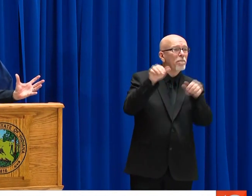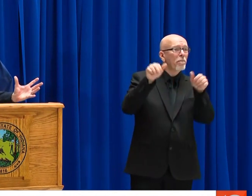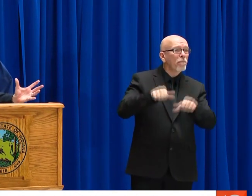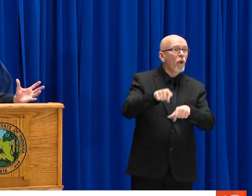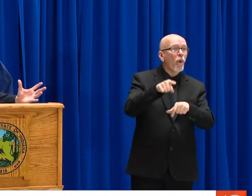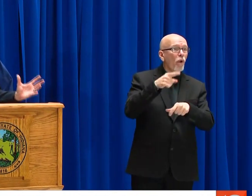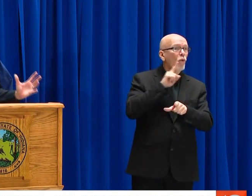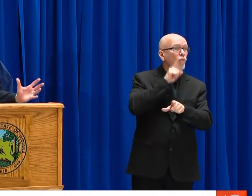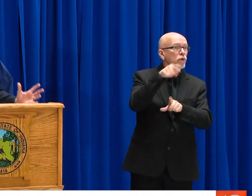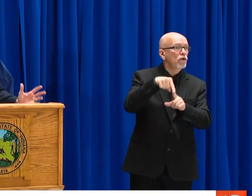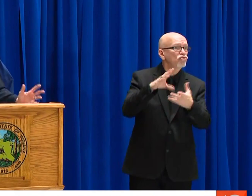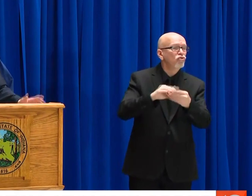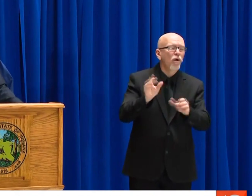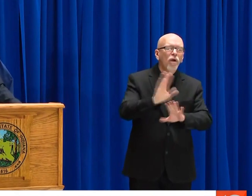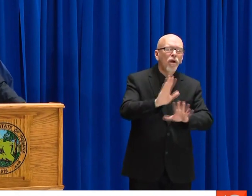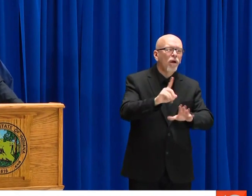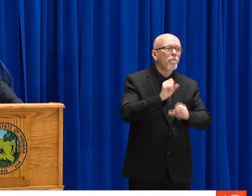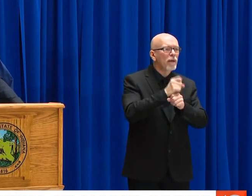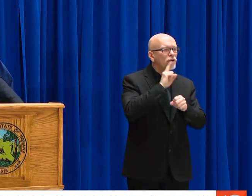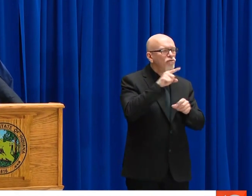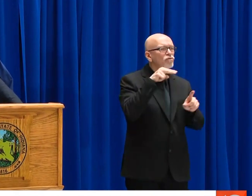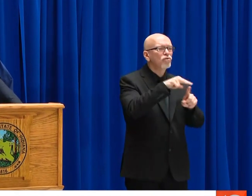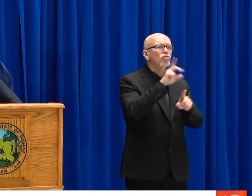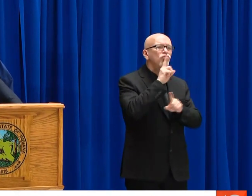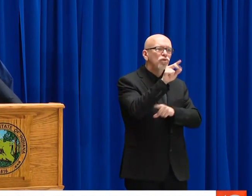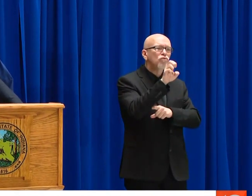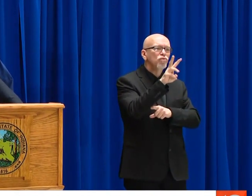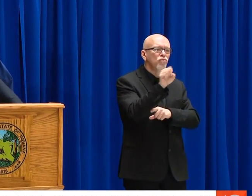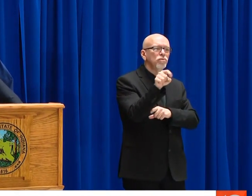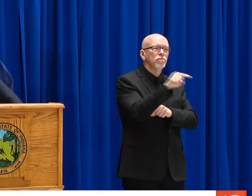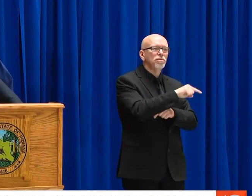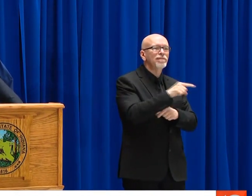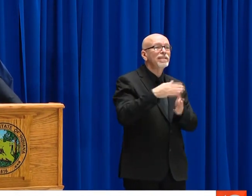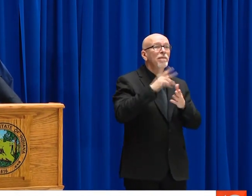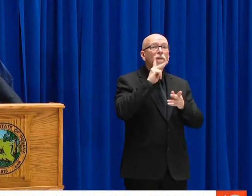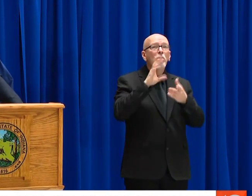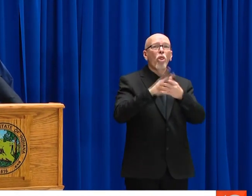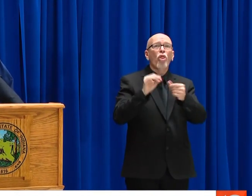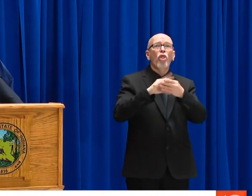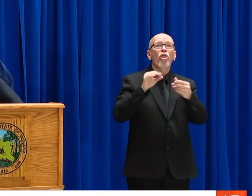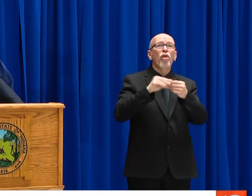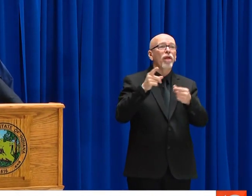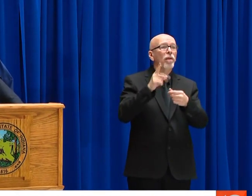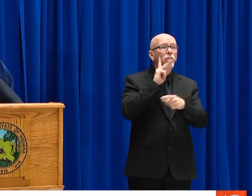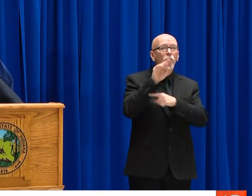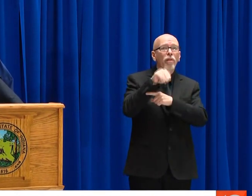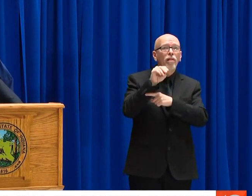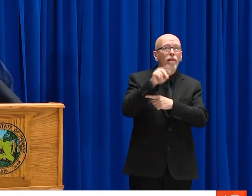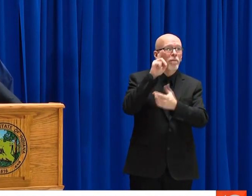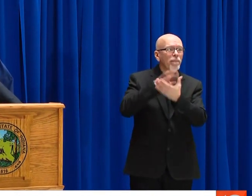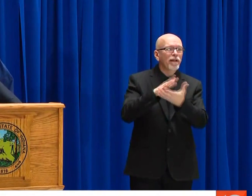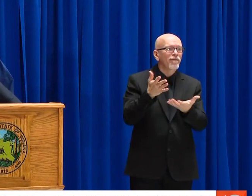LIFETIMES THAT SOMEBODY WOULD SAY SUCH A THING. PLEASE ONLY GO TO THOSE SITES EVERYBODY THAT'S WATCHING AND LISTENING TO THIS THAT YOU KNOW